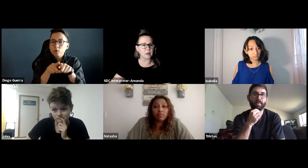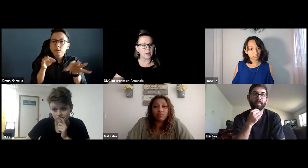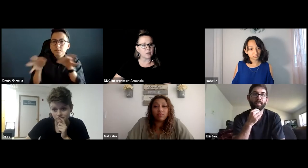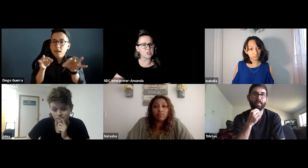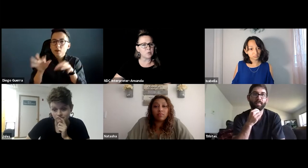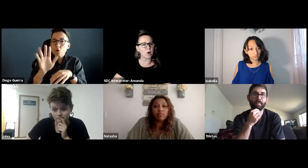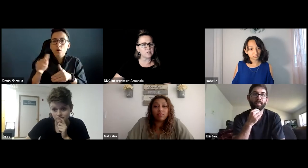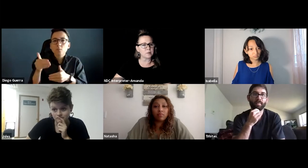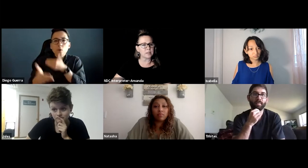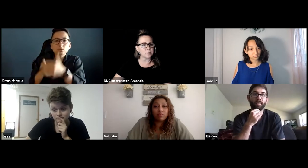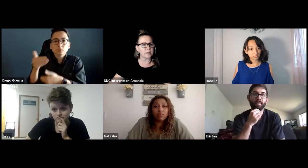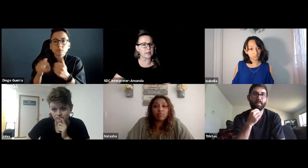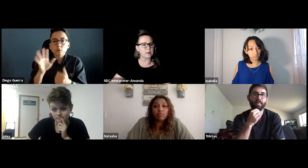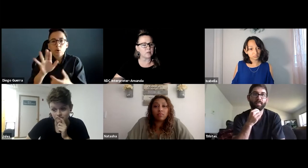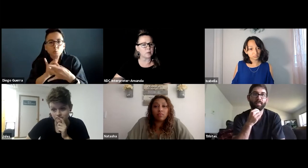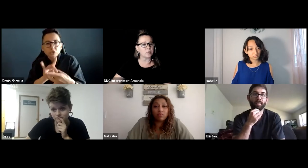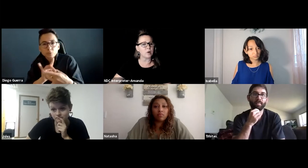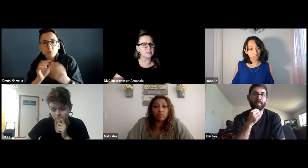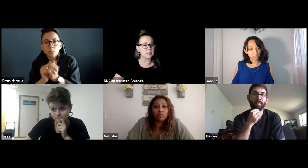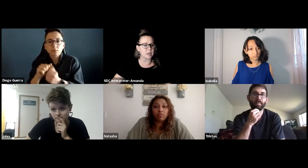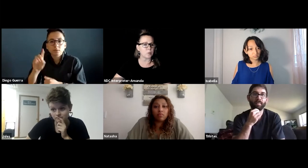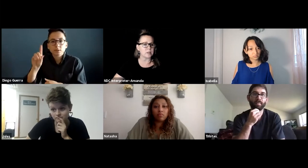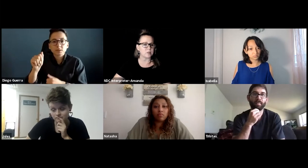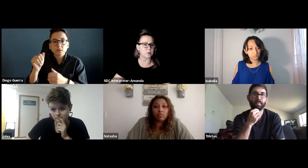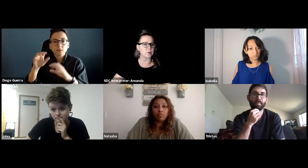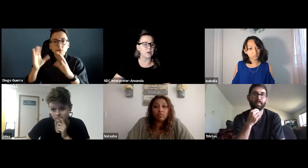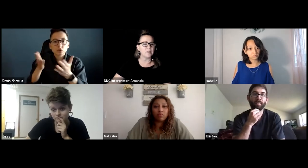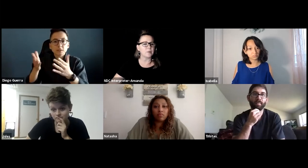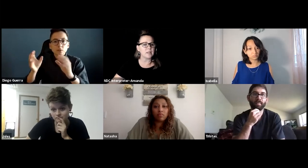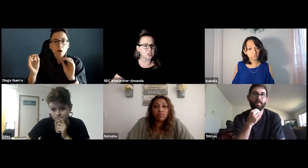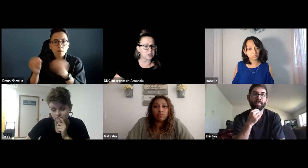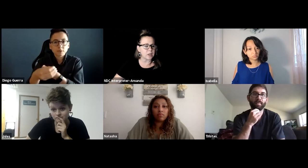And could you also explain the process that you went through, the relationship that you